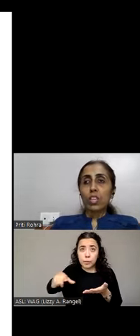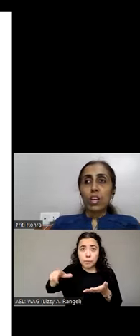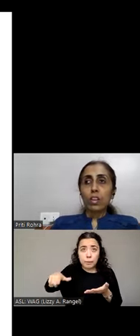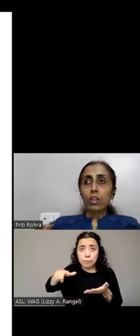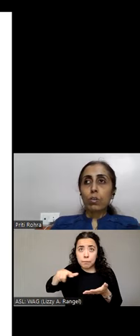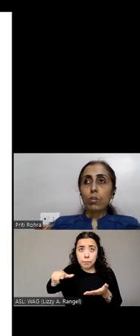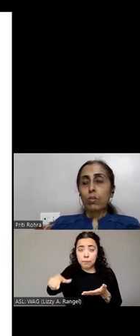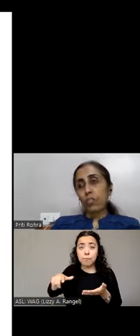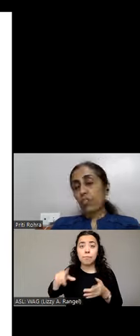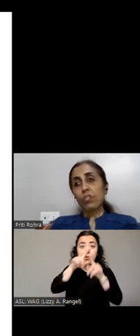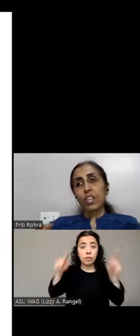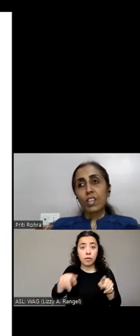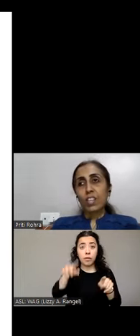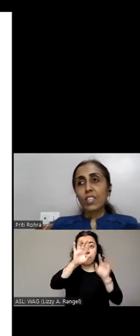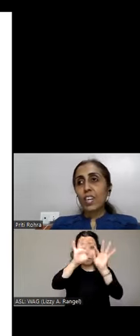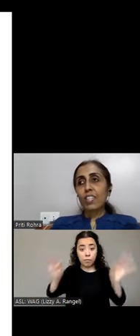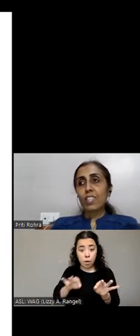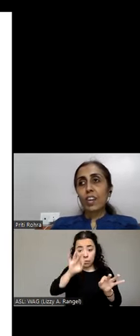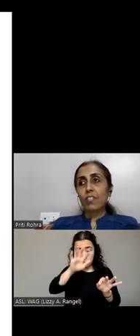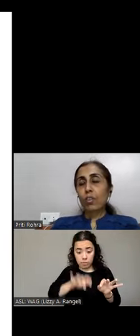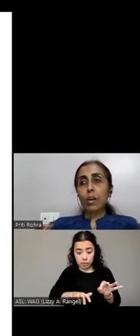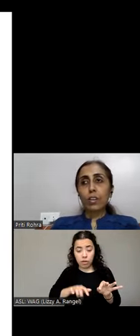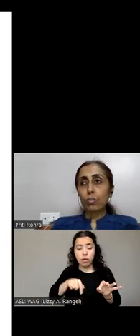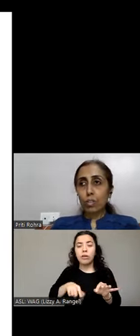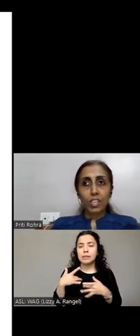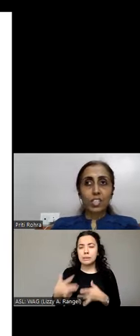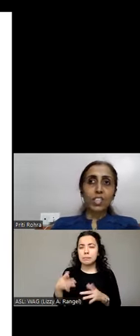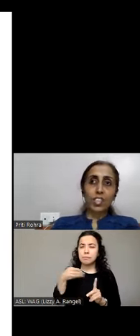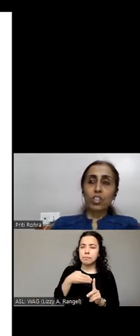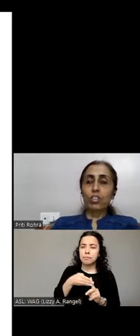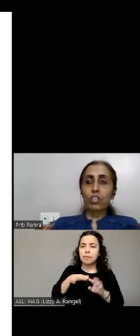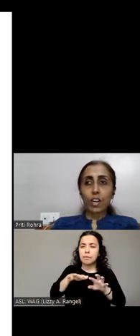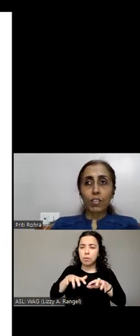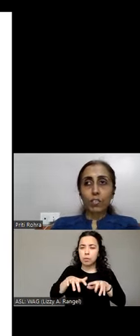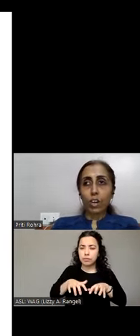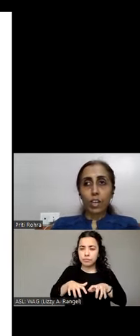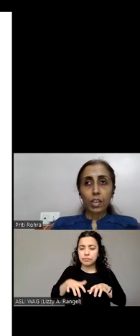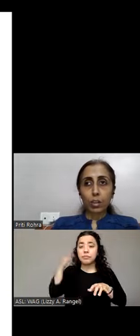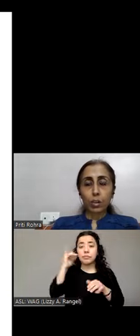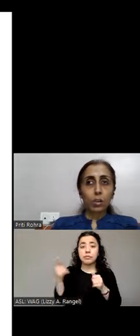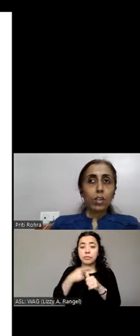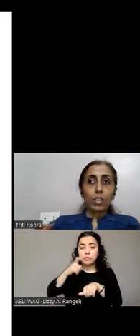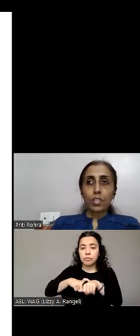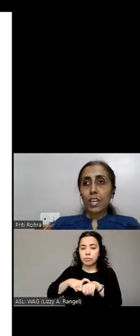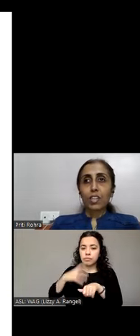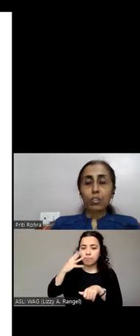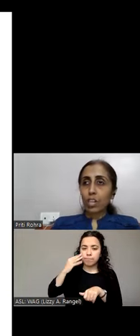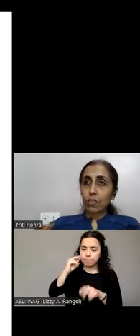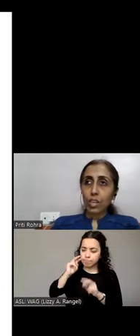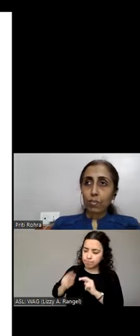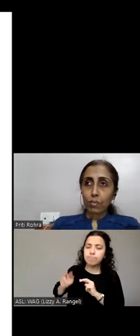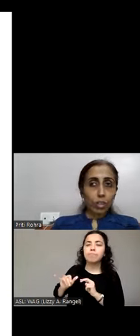are the first insights from our user testing session that I decided to share with the